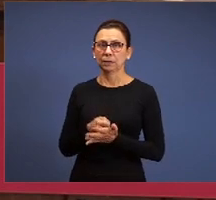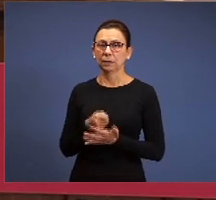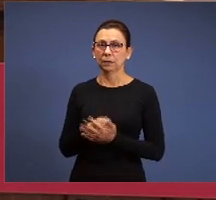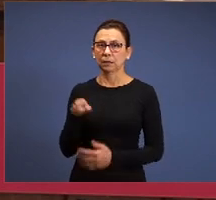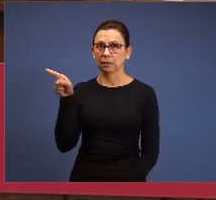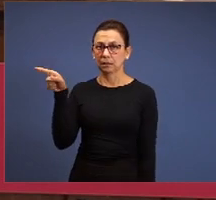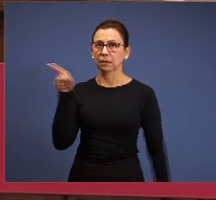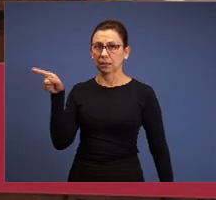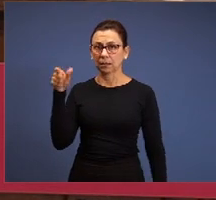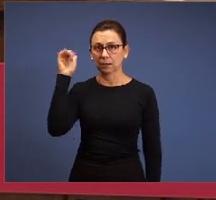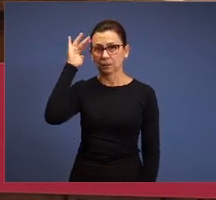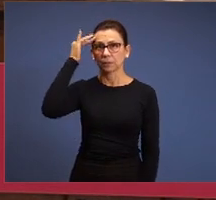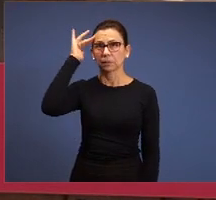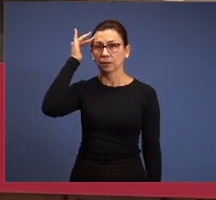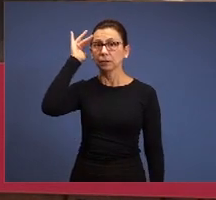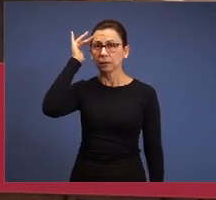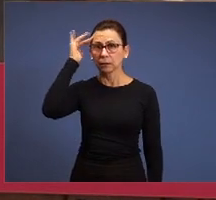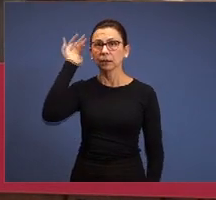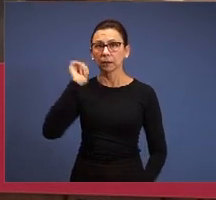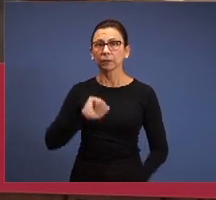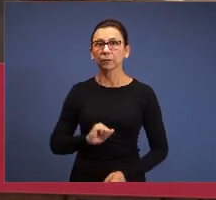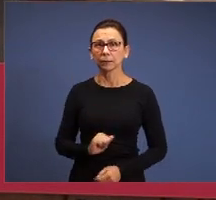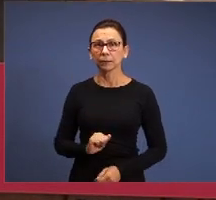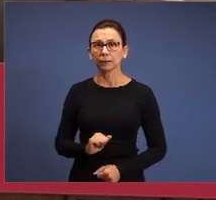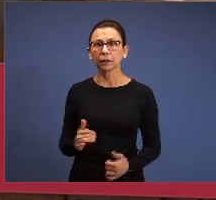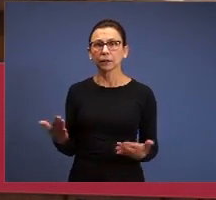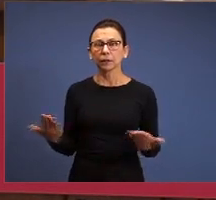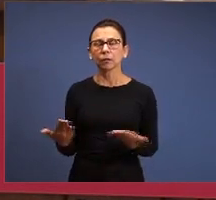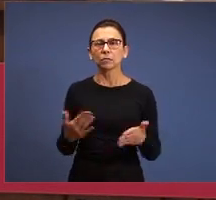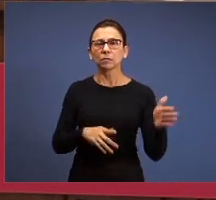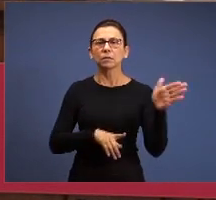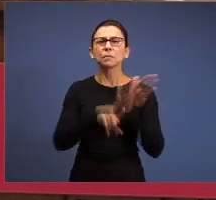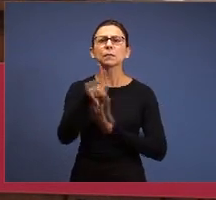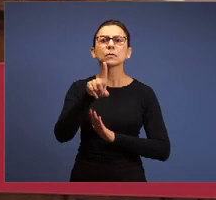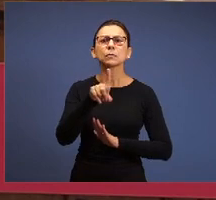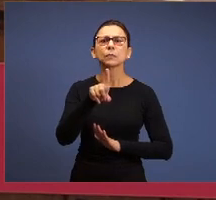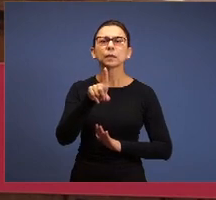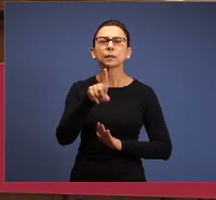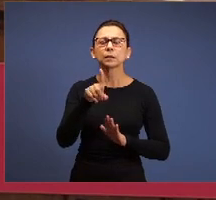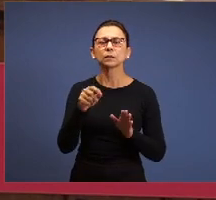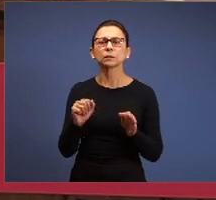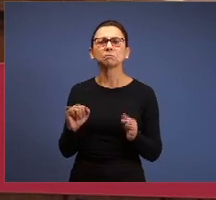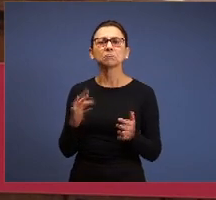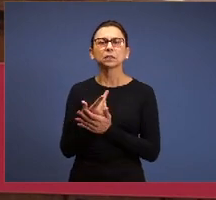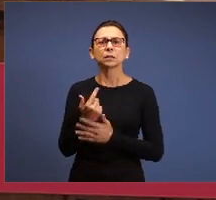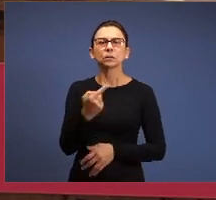you have to understand and now you make a question of what happened here in Ephesus,